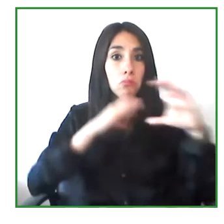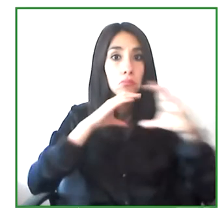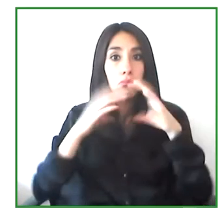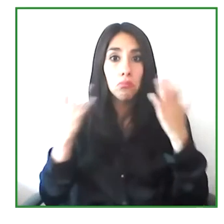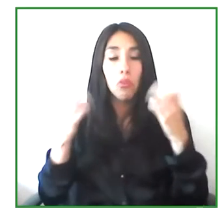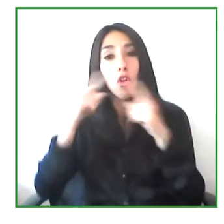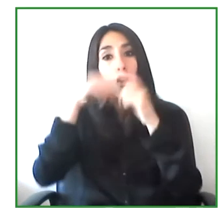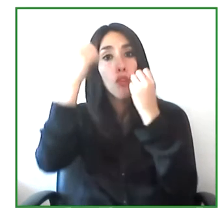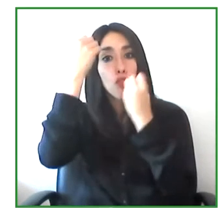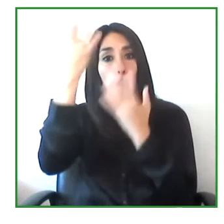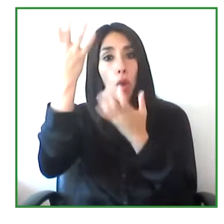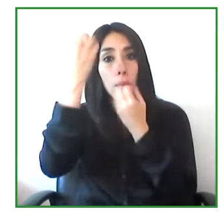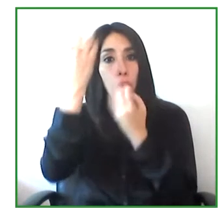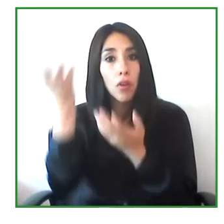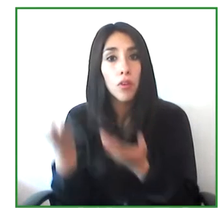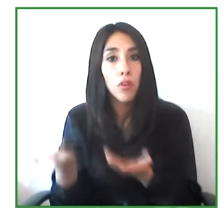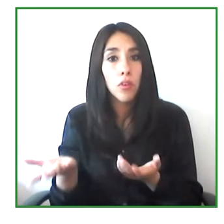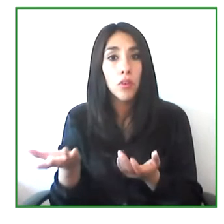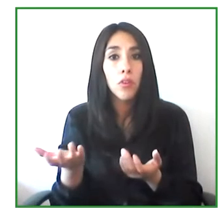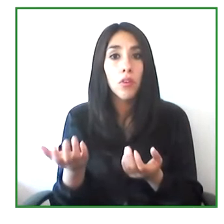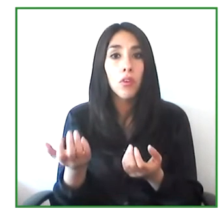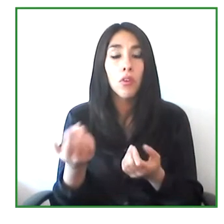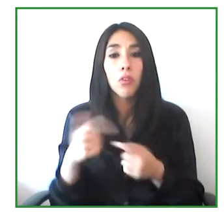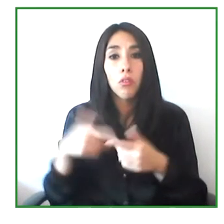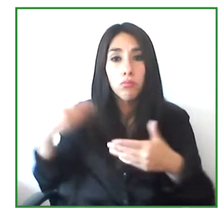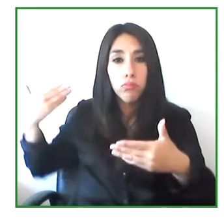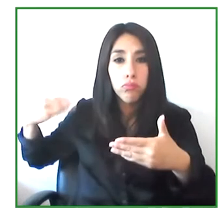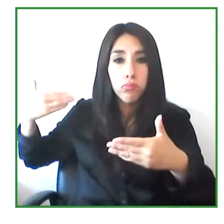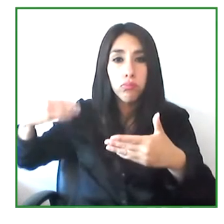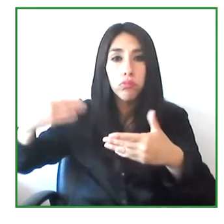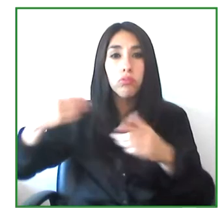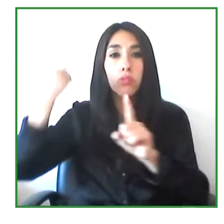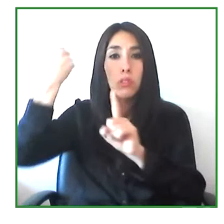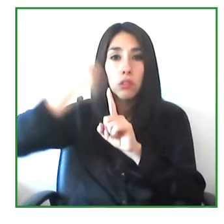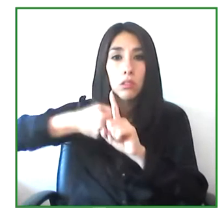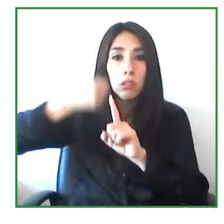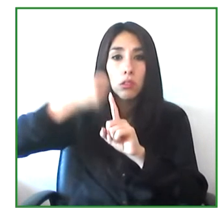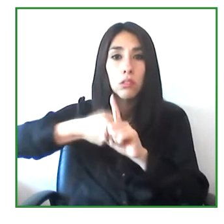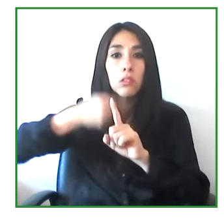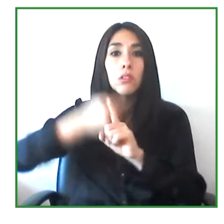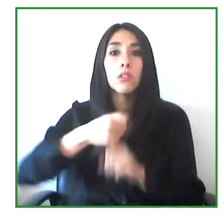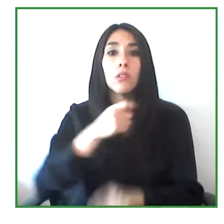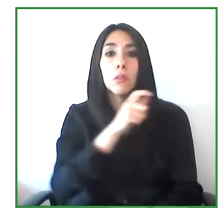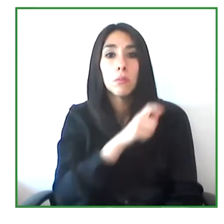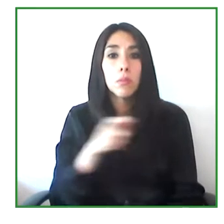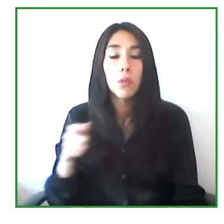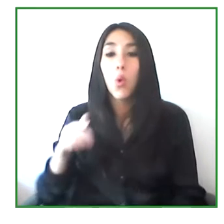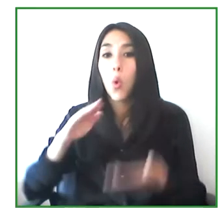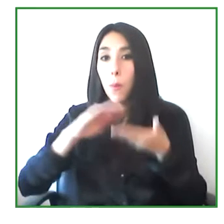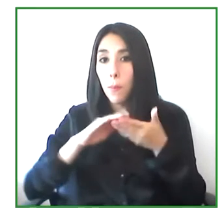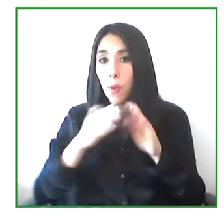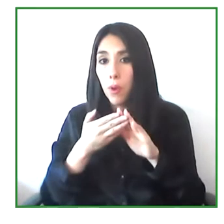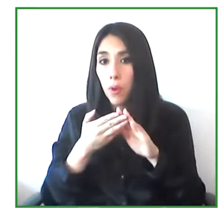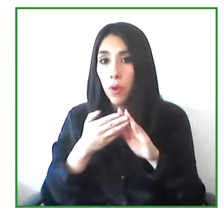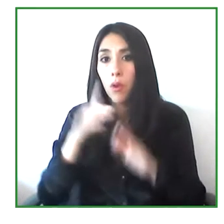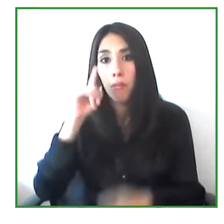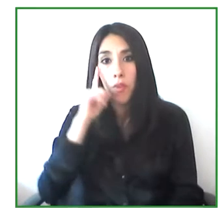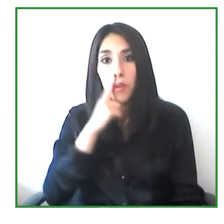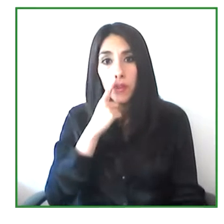20 years, having a positive impacts on the deaf community.